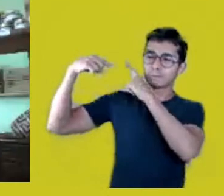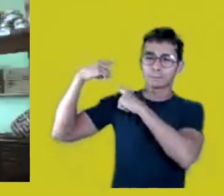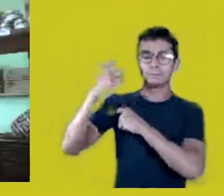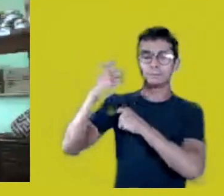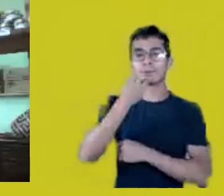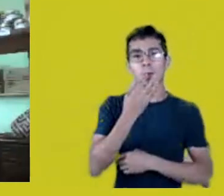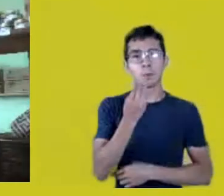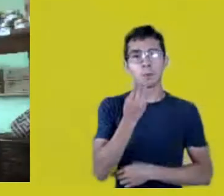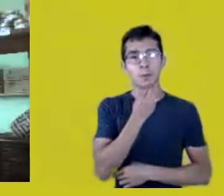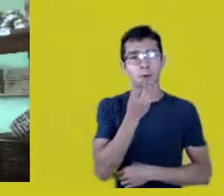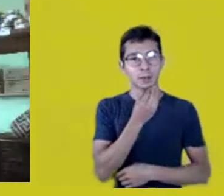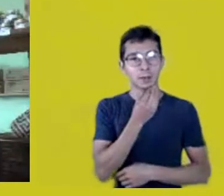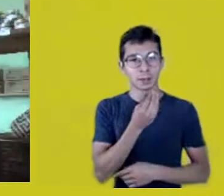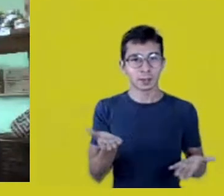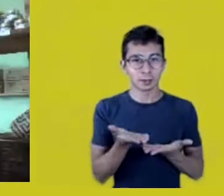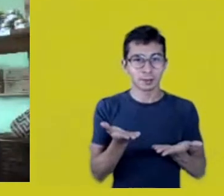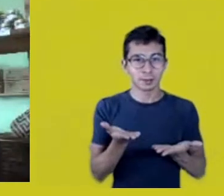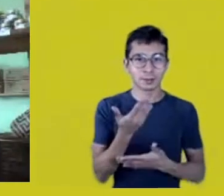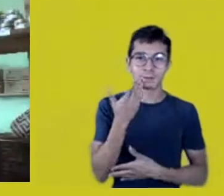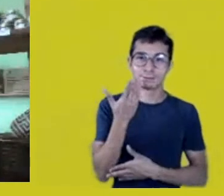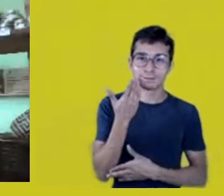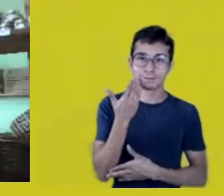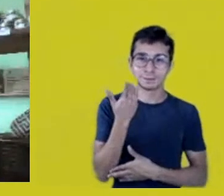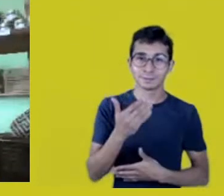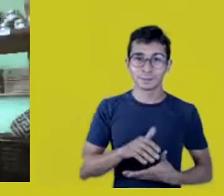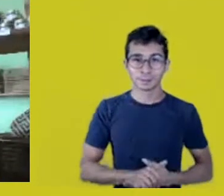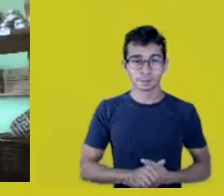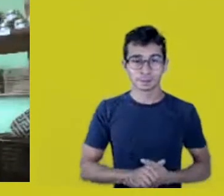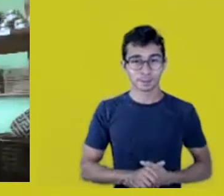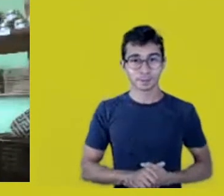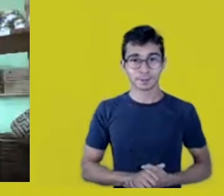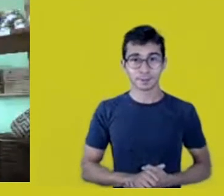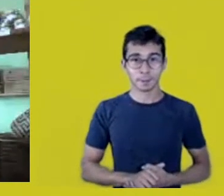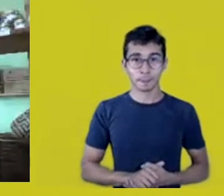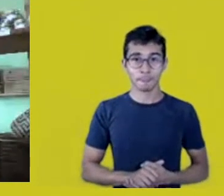Greetings to everyone, there are a lot of people working with us,